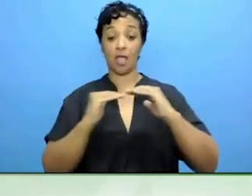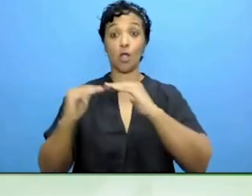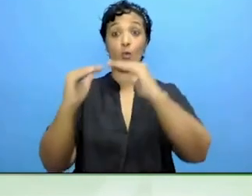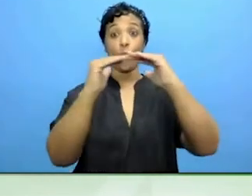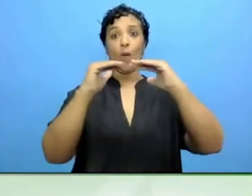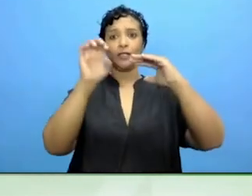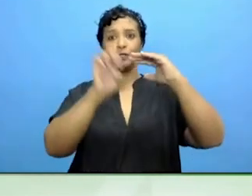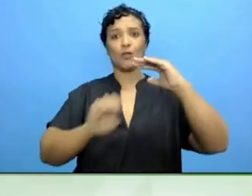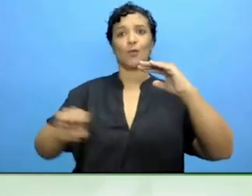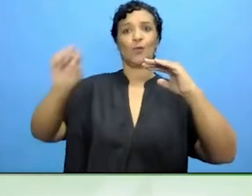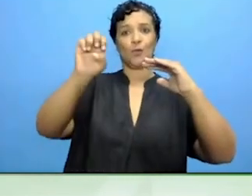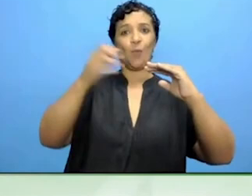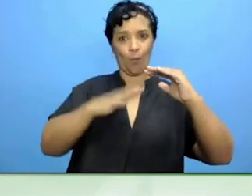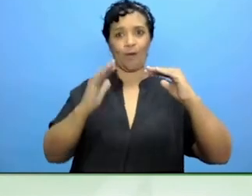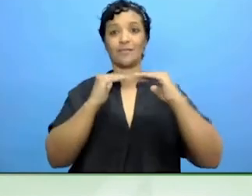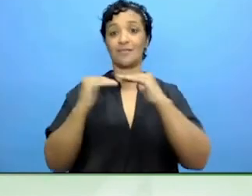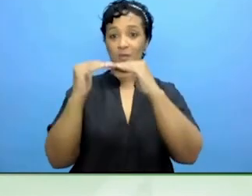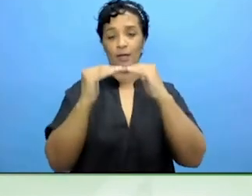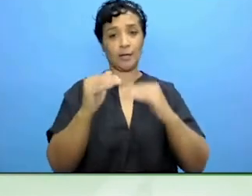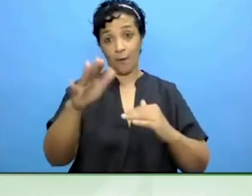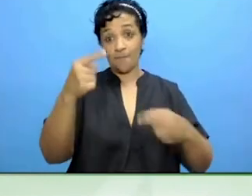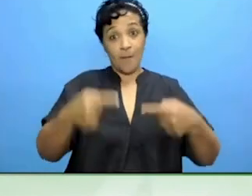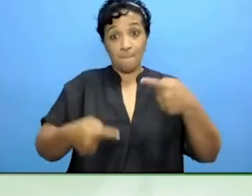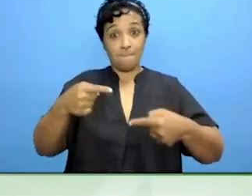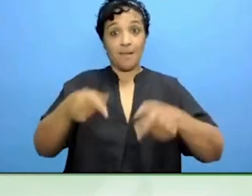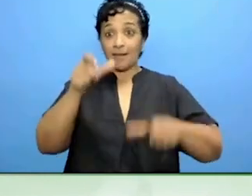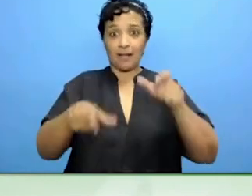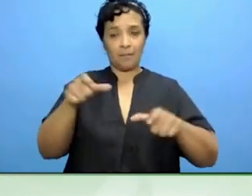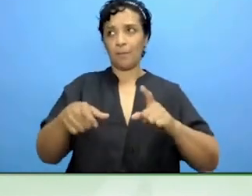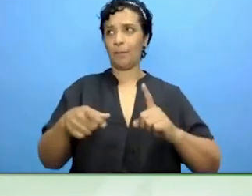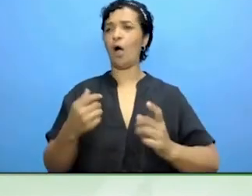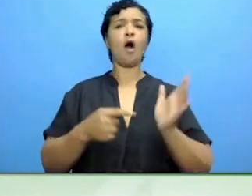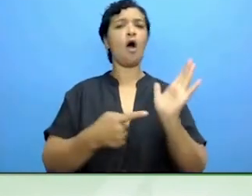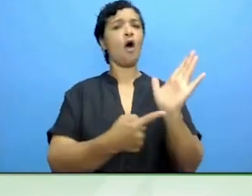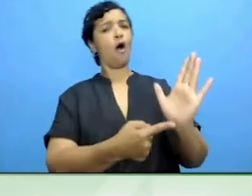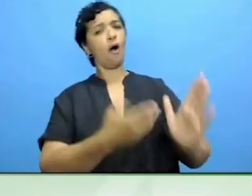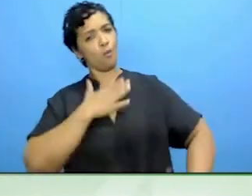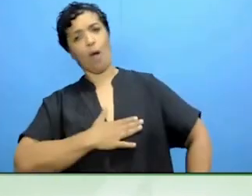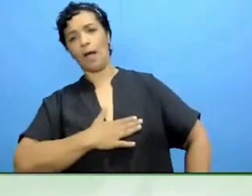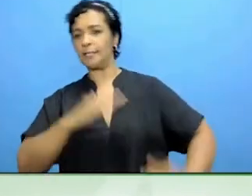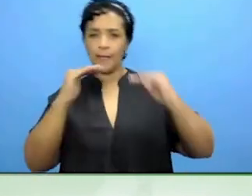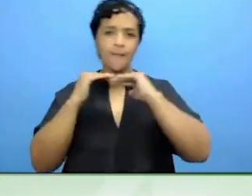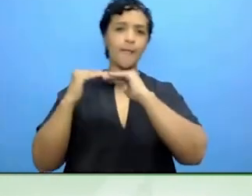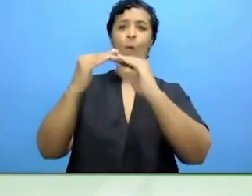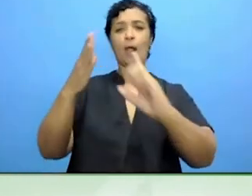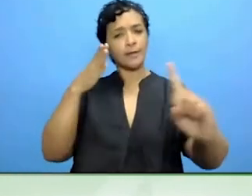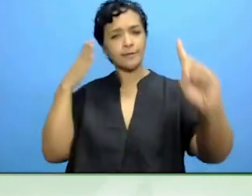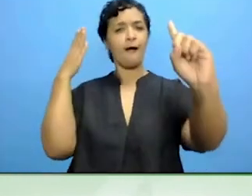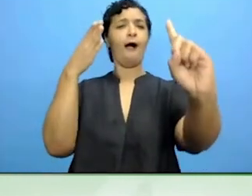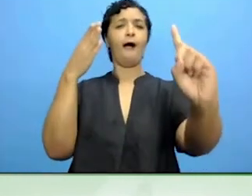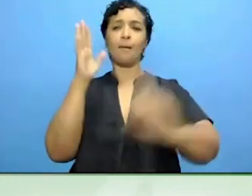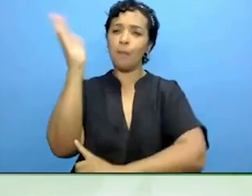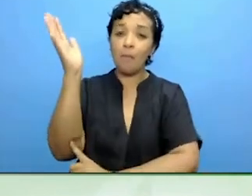Politicians can run ahead of reality... But we try to keep them grounded.